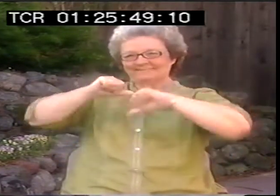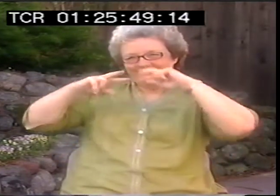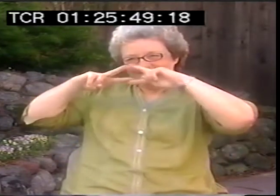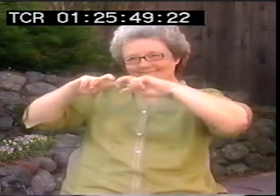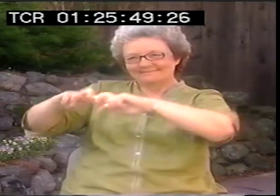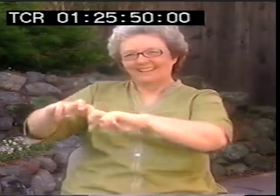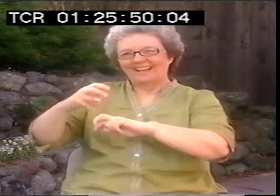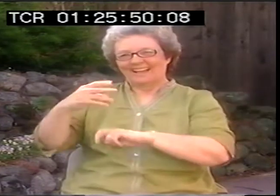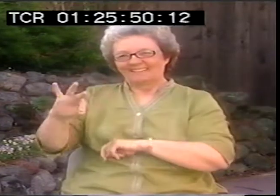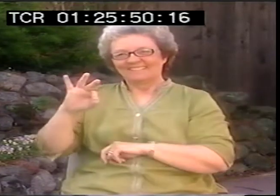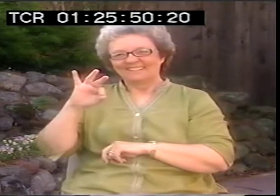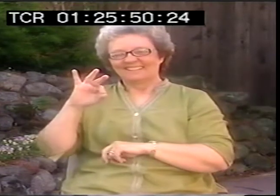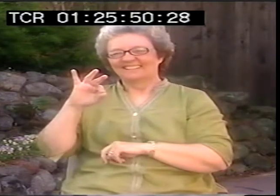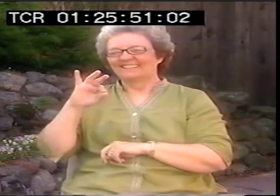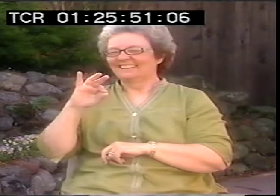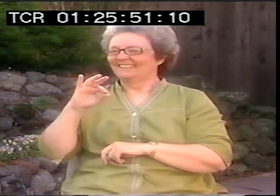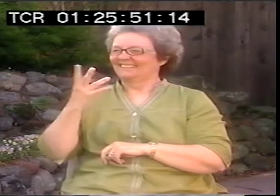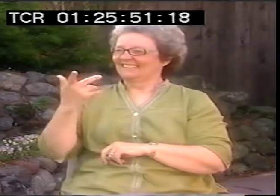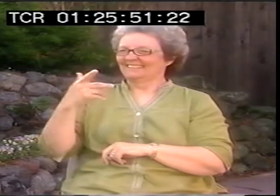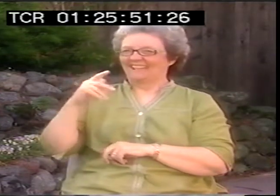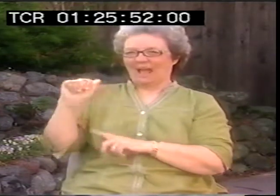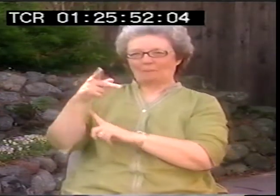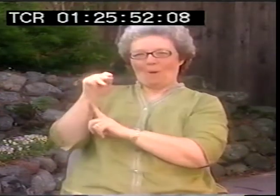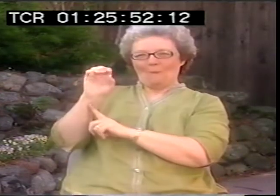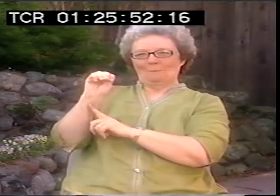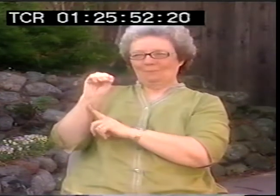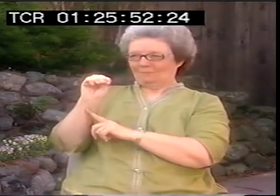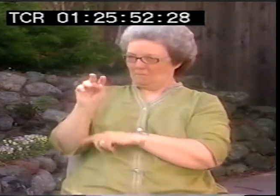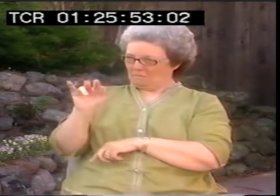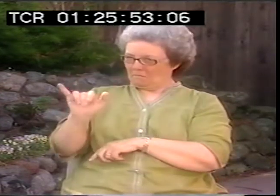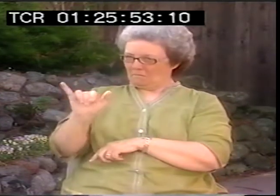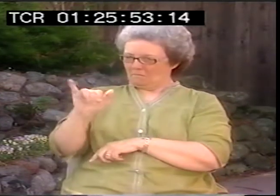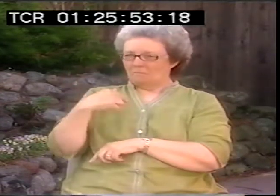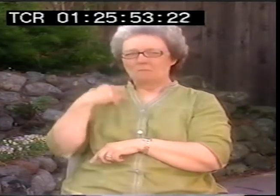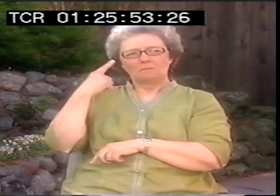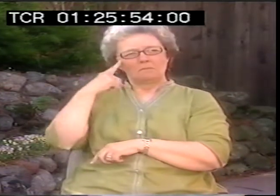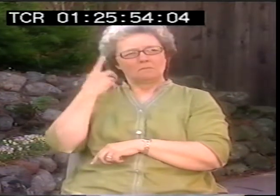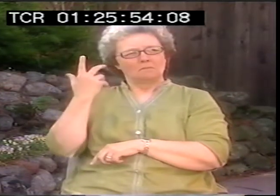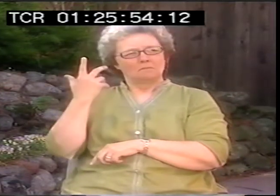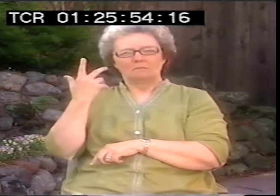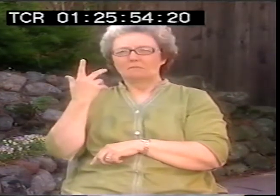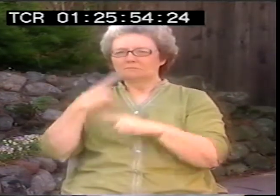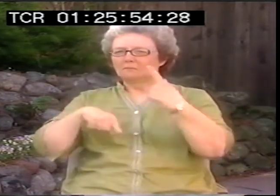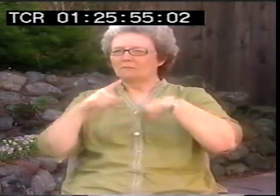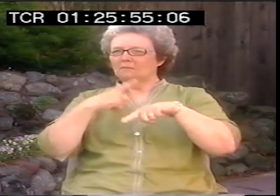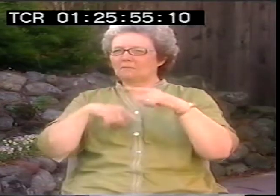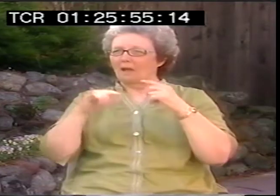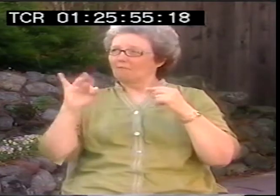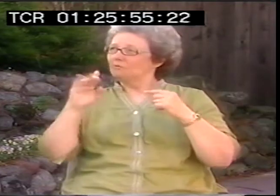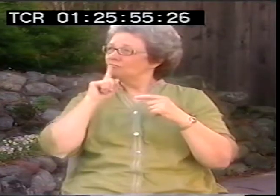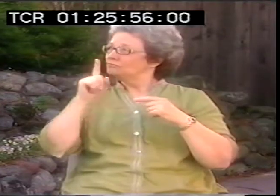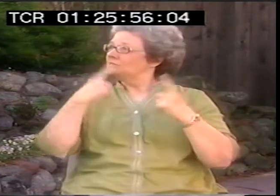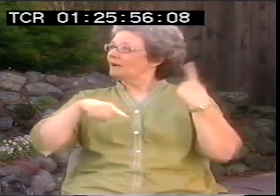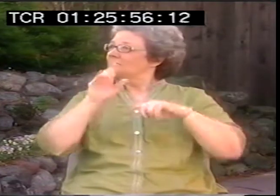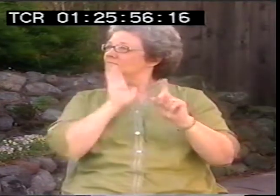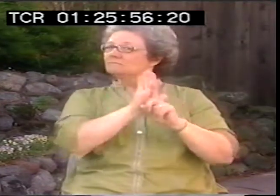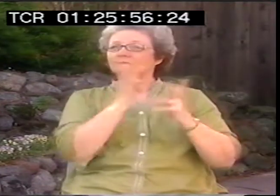And I was captivated by this. It was more of a formal science of analyzation of a poem.